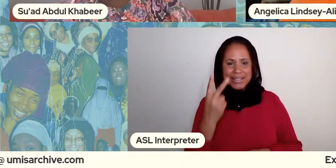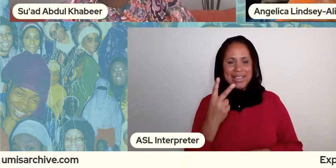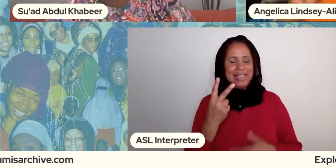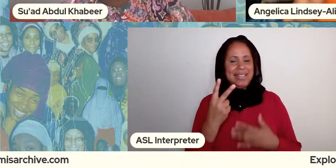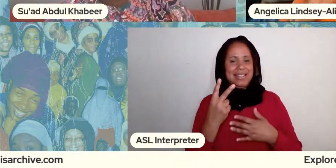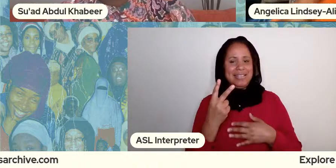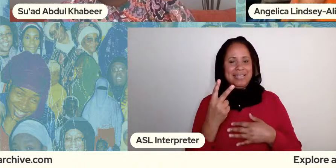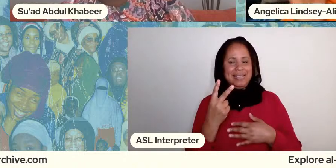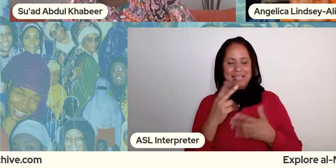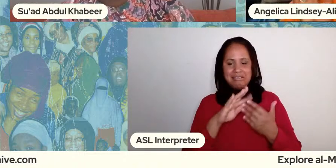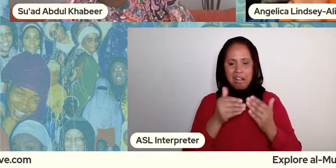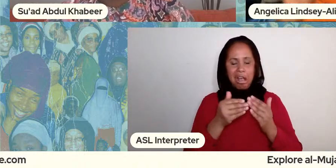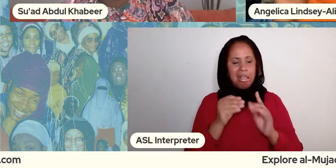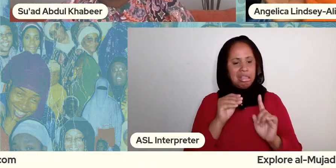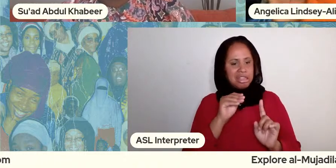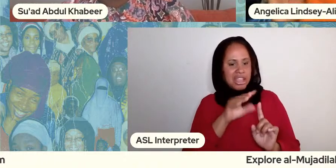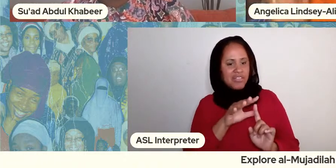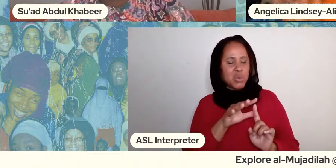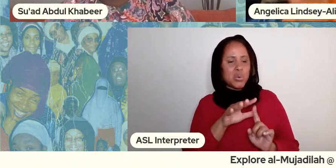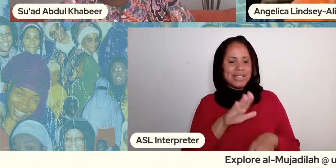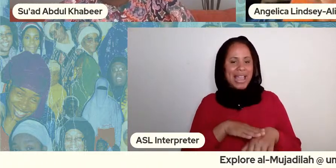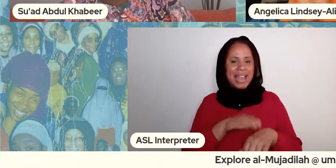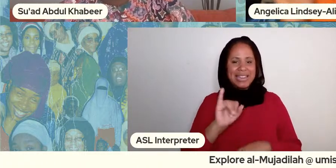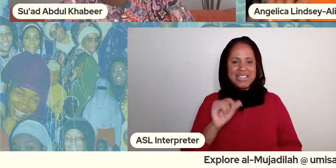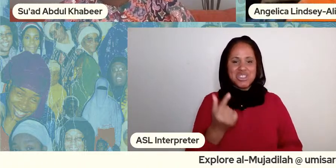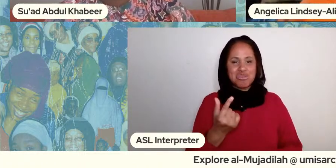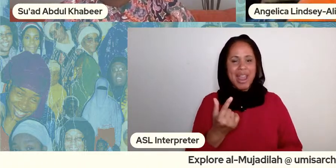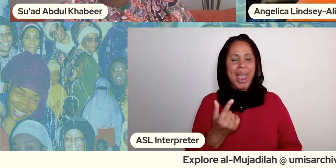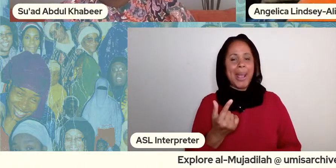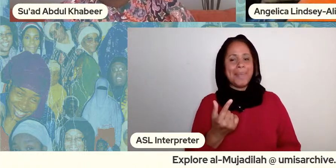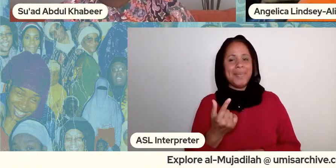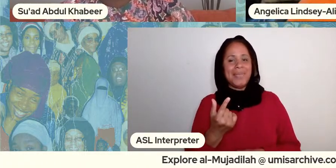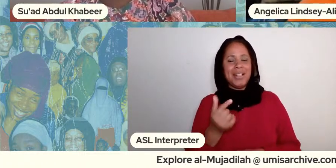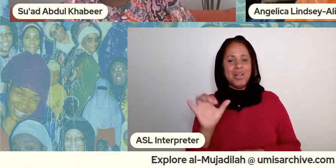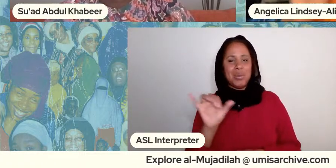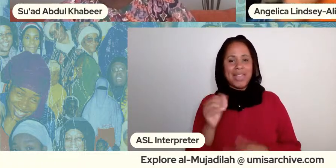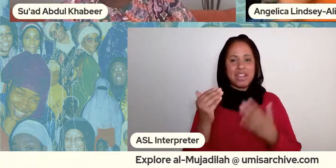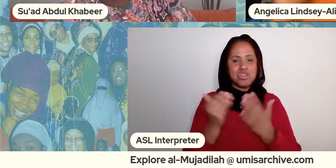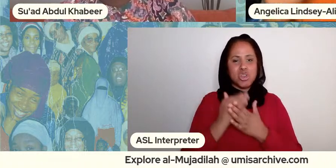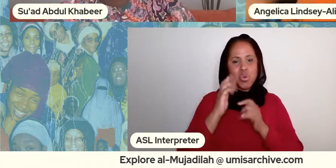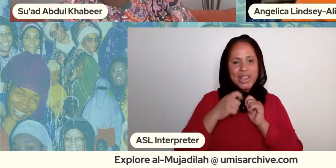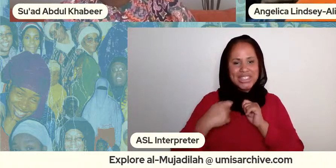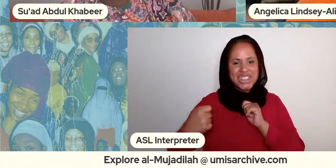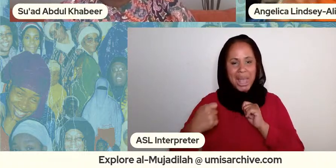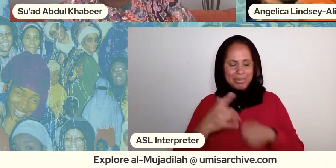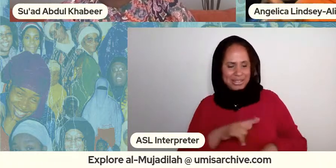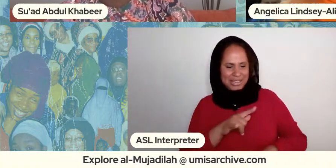you know influencers on instagram with like new hijab styles and i'm like president such as mama